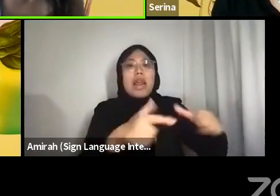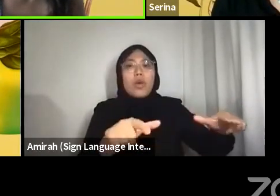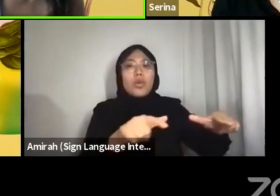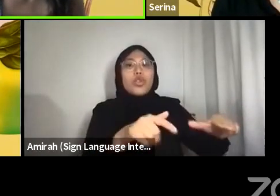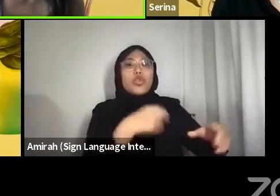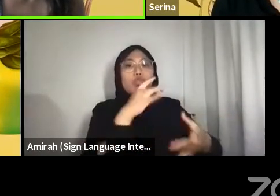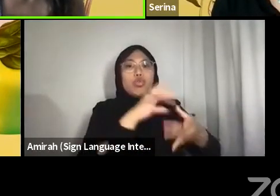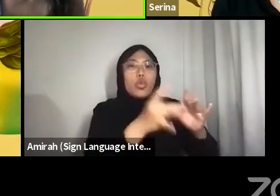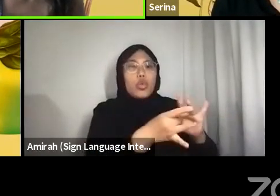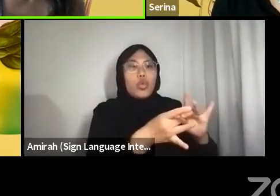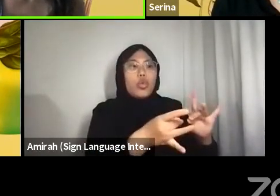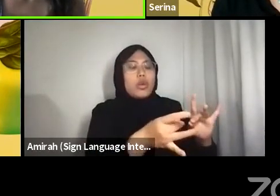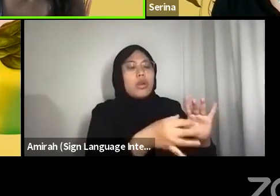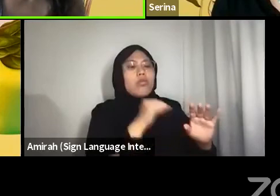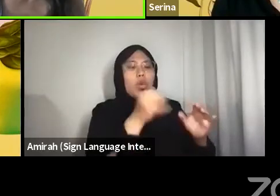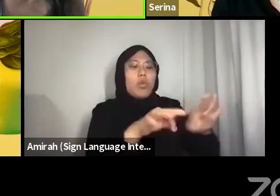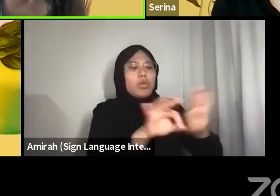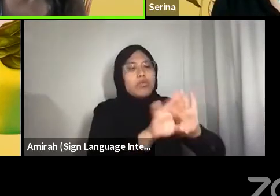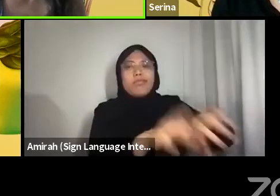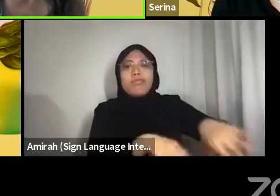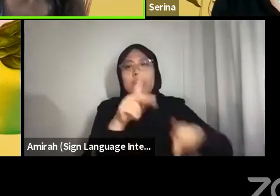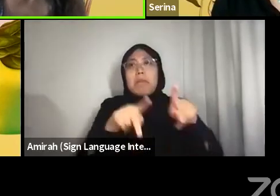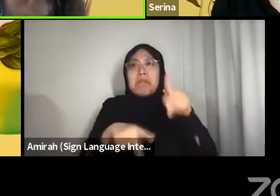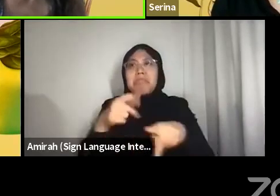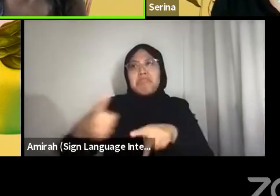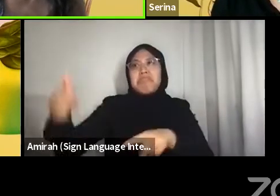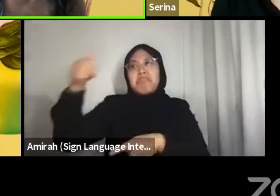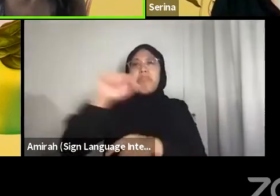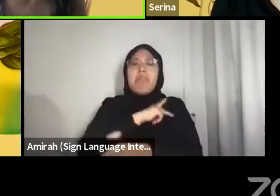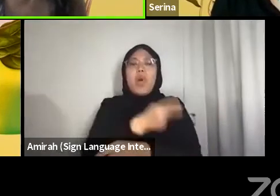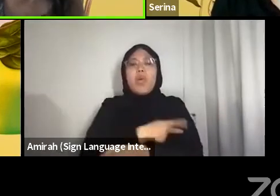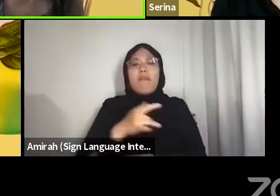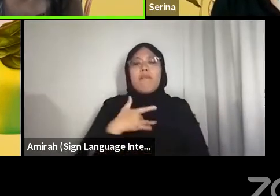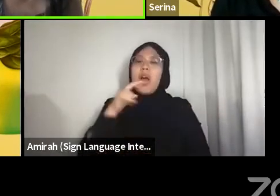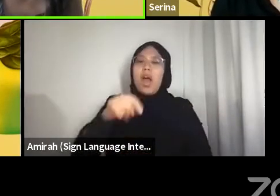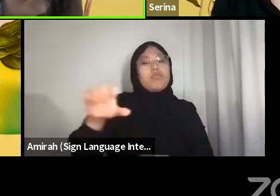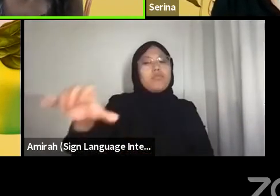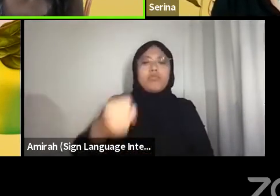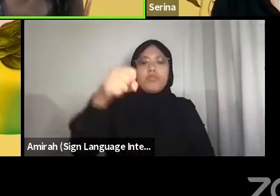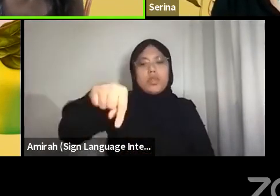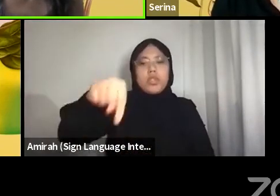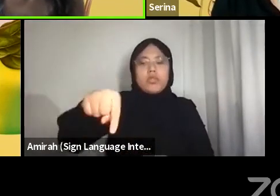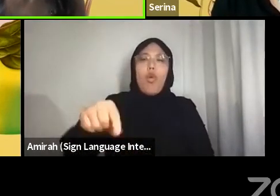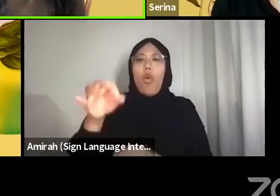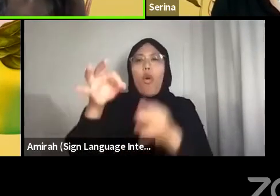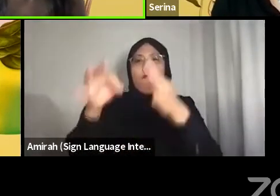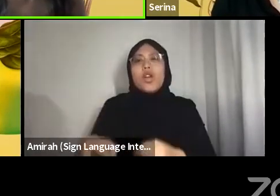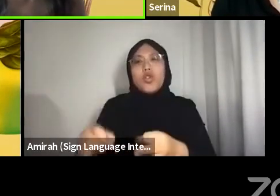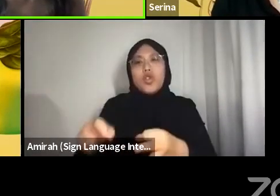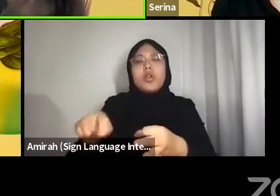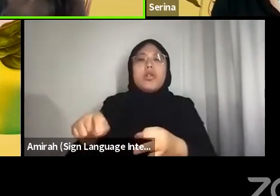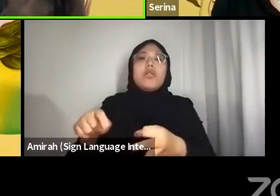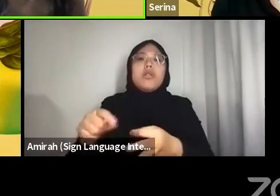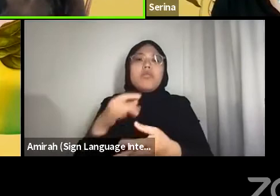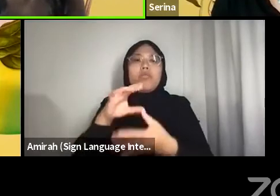People in power deciding that this is the official narrative, and this is what we want to hear, this is what we read about in textbooks,